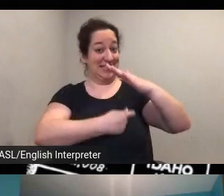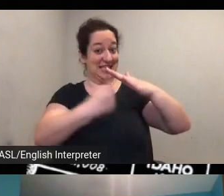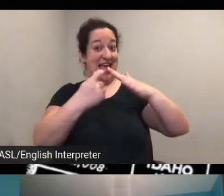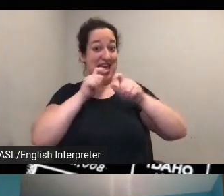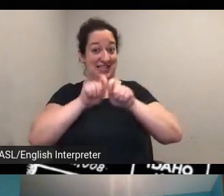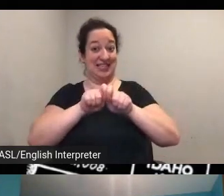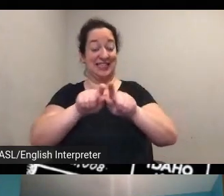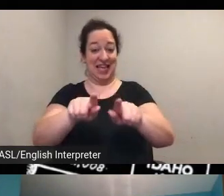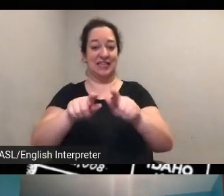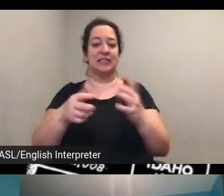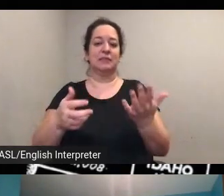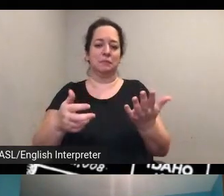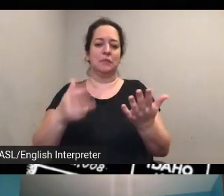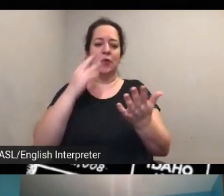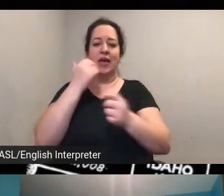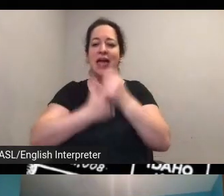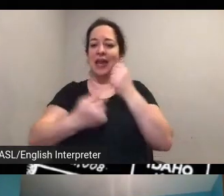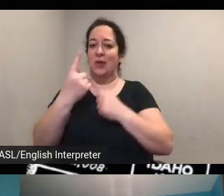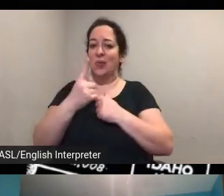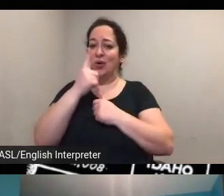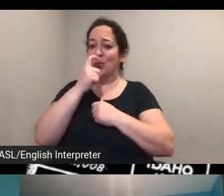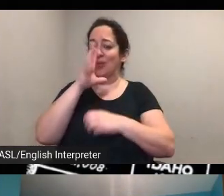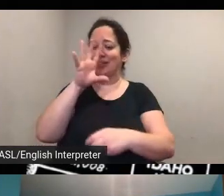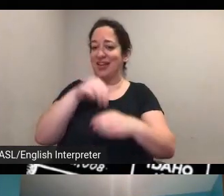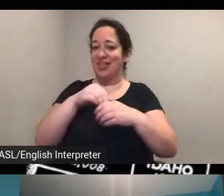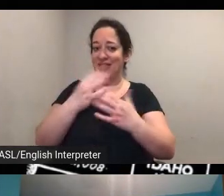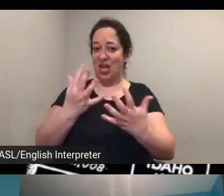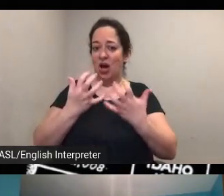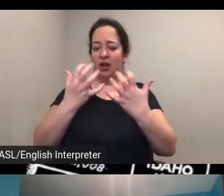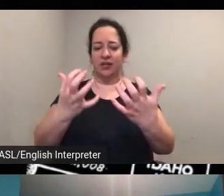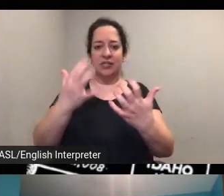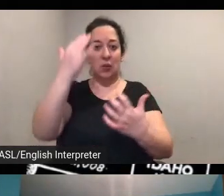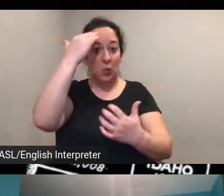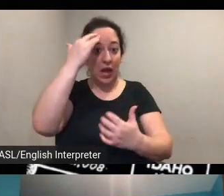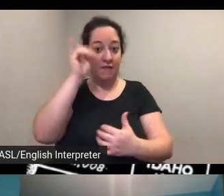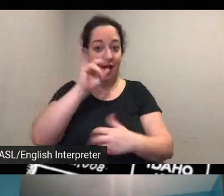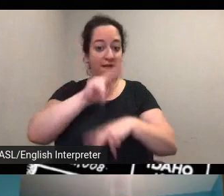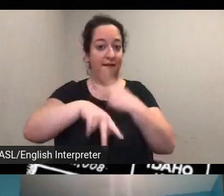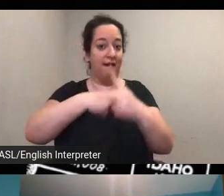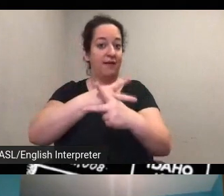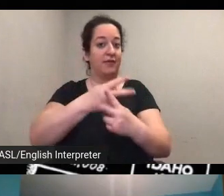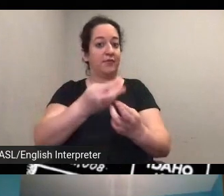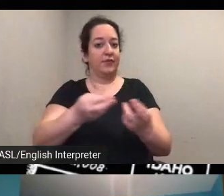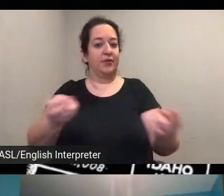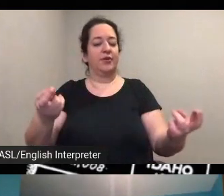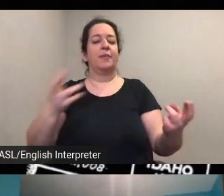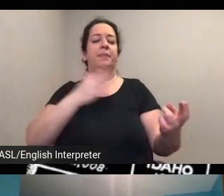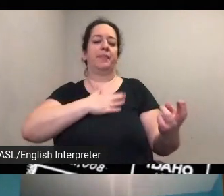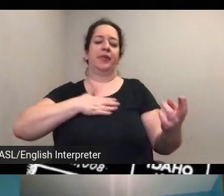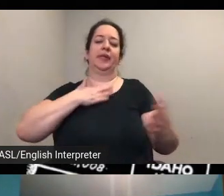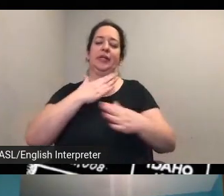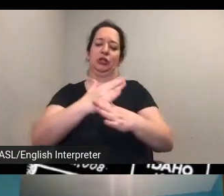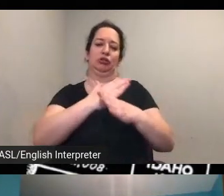if anybody in the audience is aware of these sorts of resources and can share that information i'm sure many